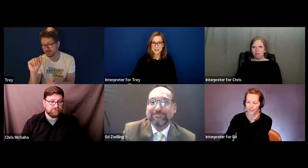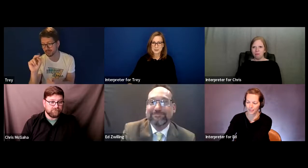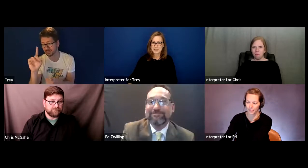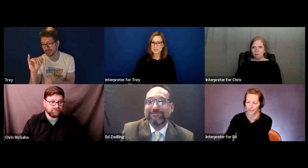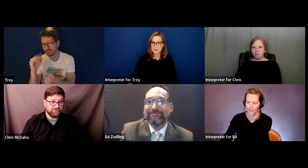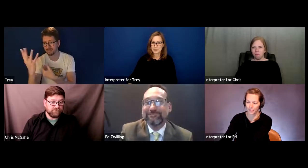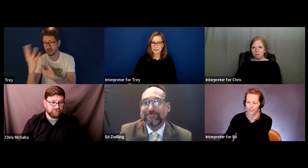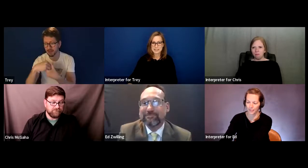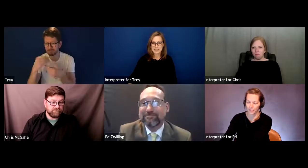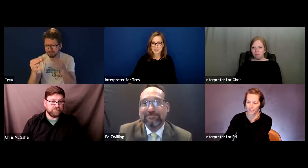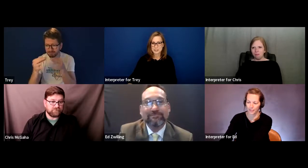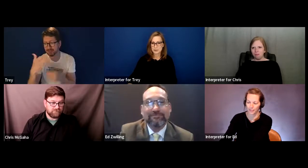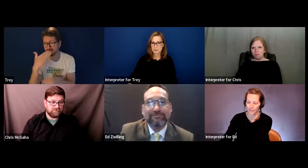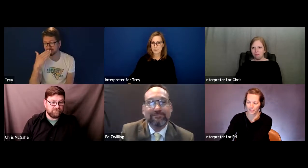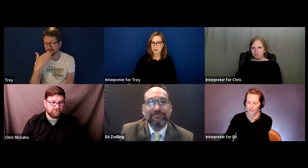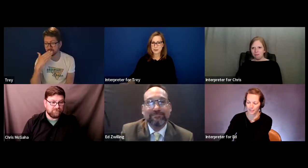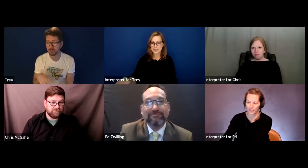This has been a great discussion so far.